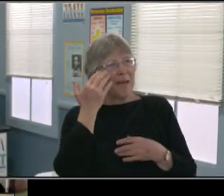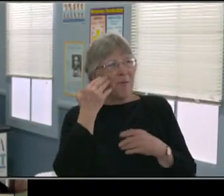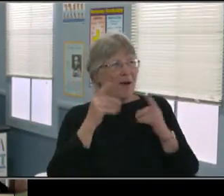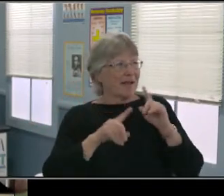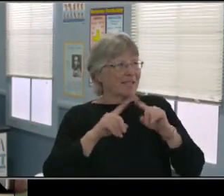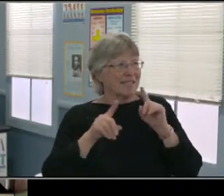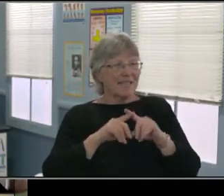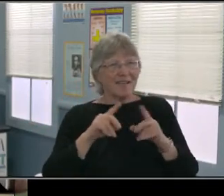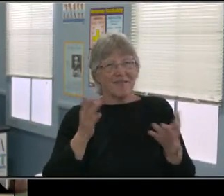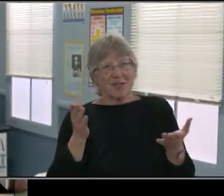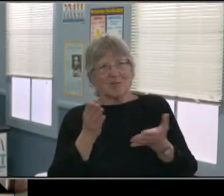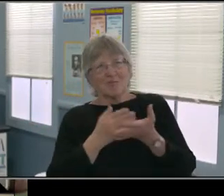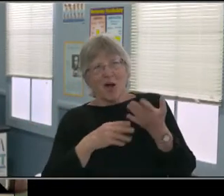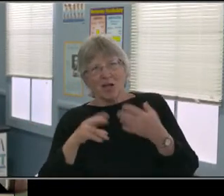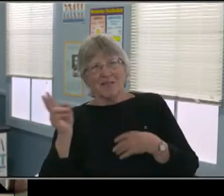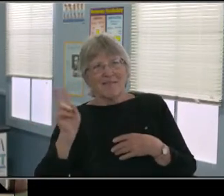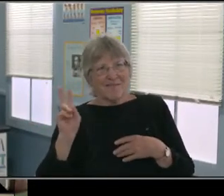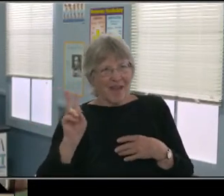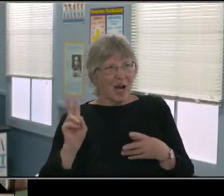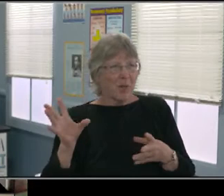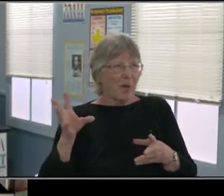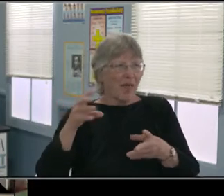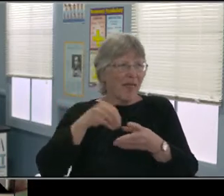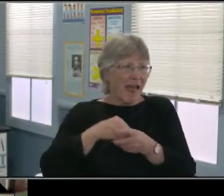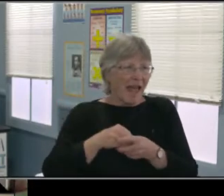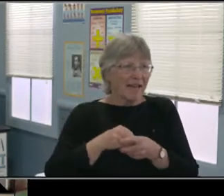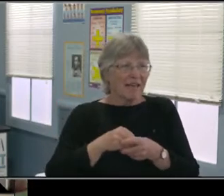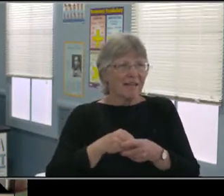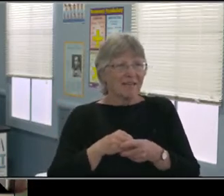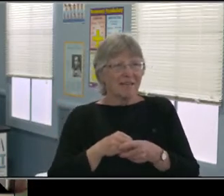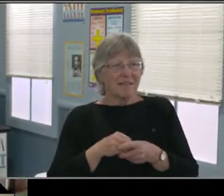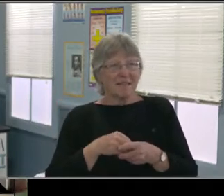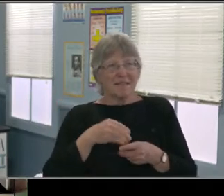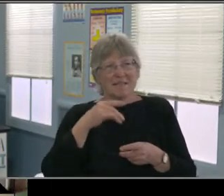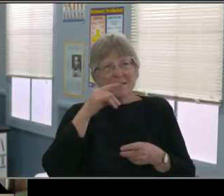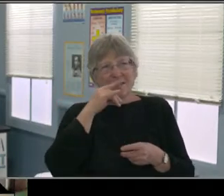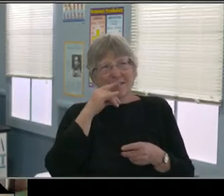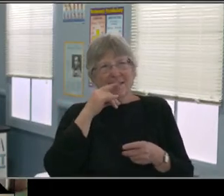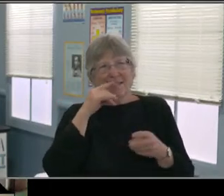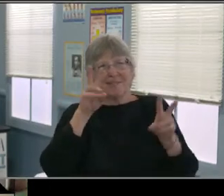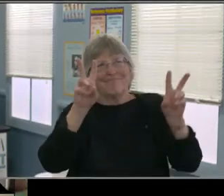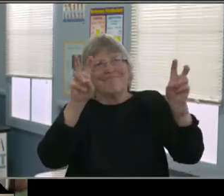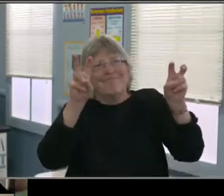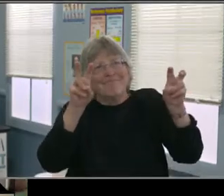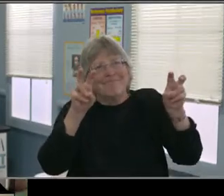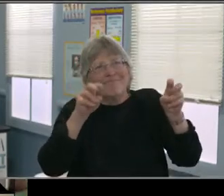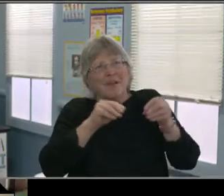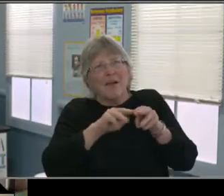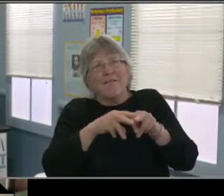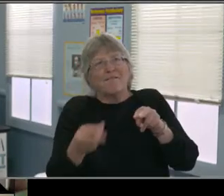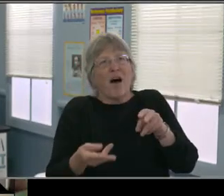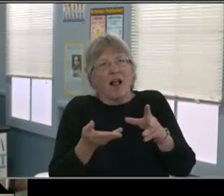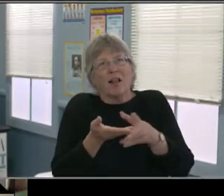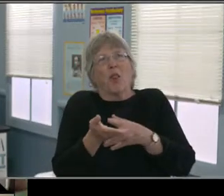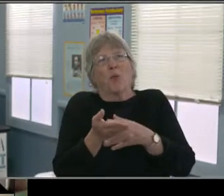if they participated a little more or made use of the counseling services that are offered through school, right? So I'm gonna stop with that.